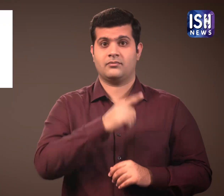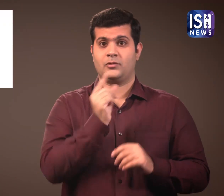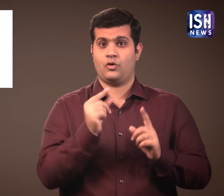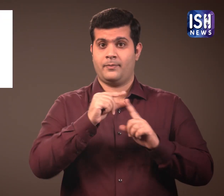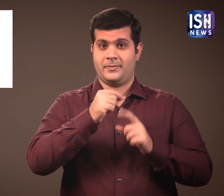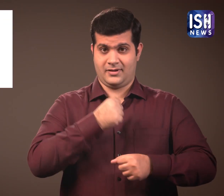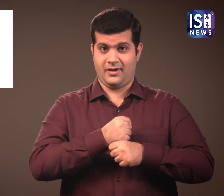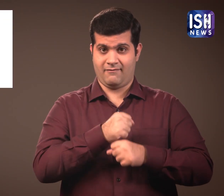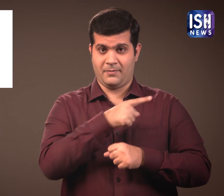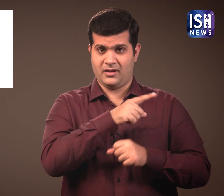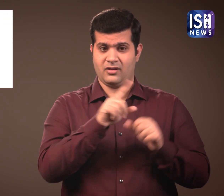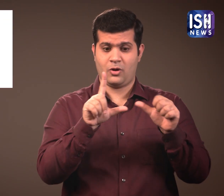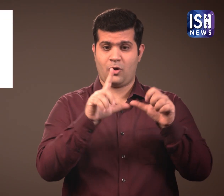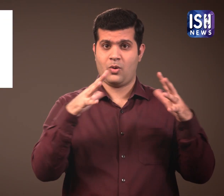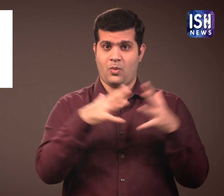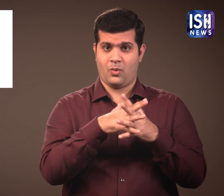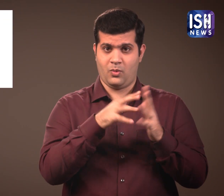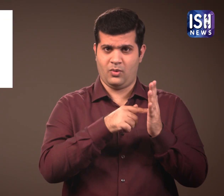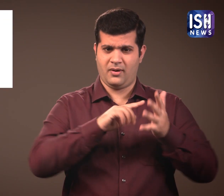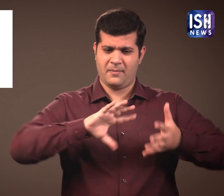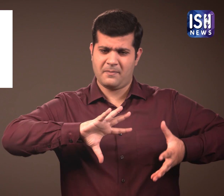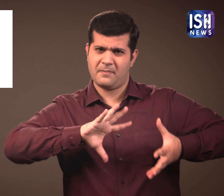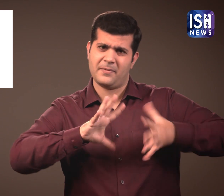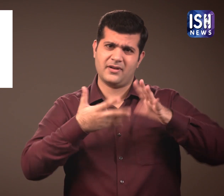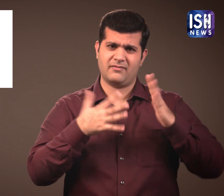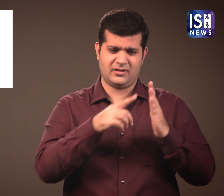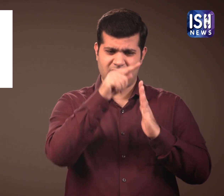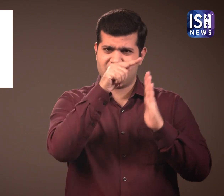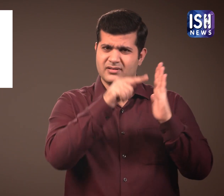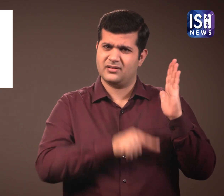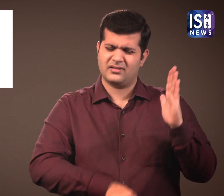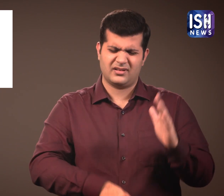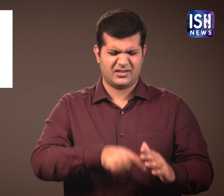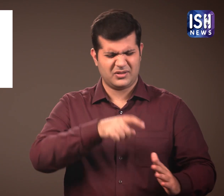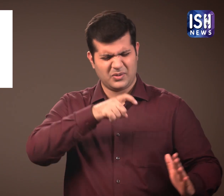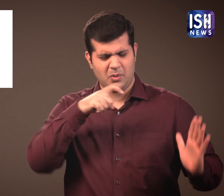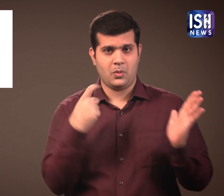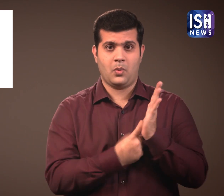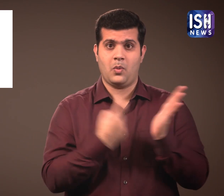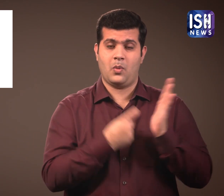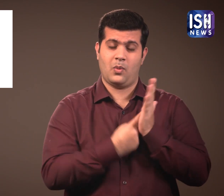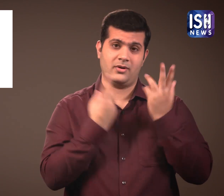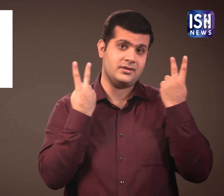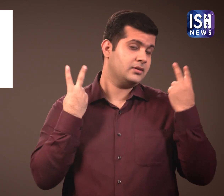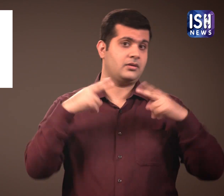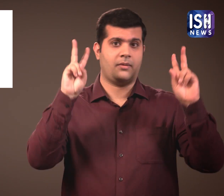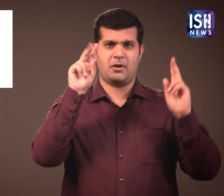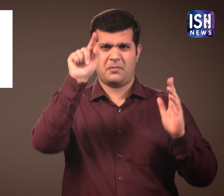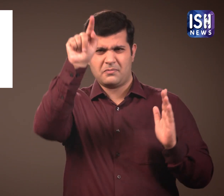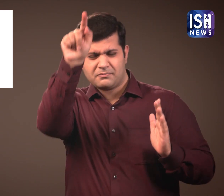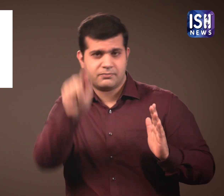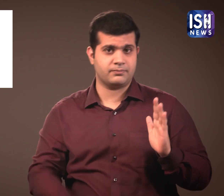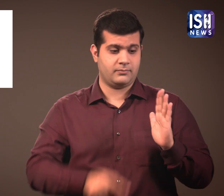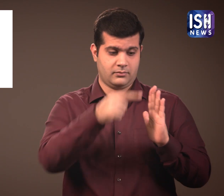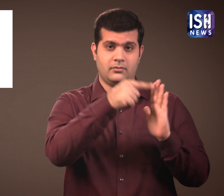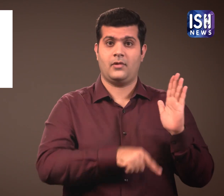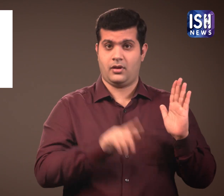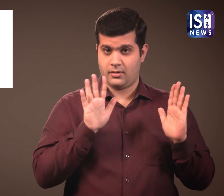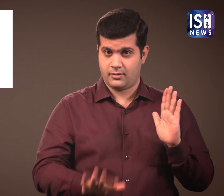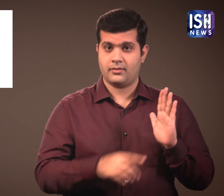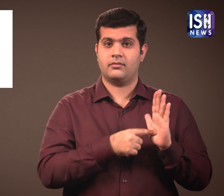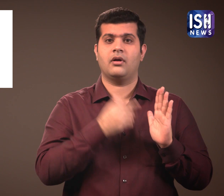The UP government has created list of strict rules.